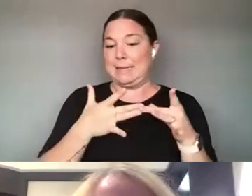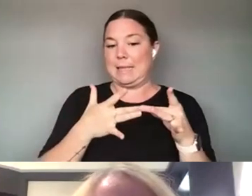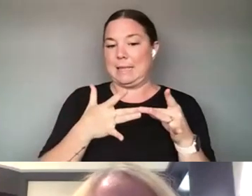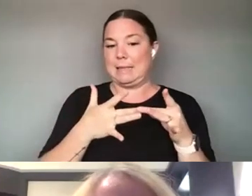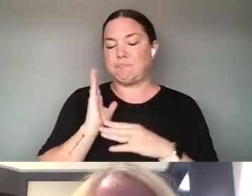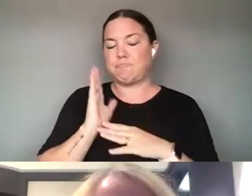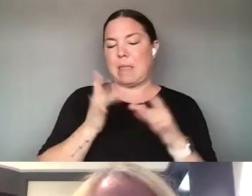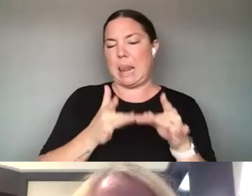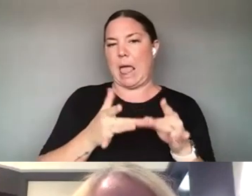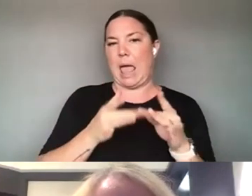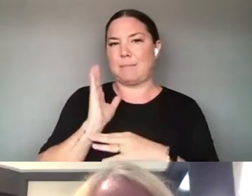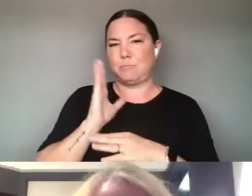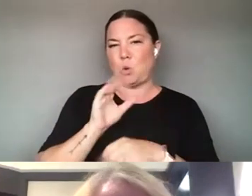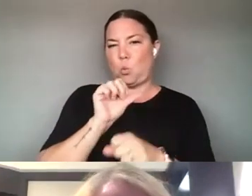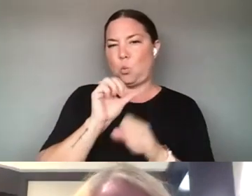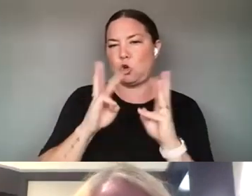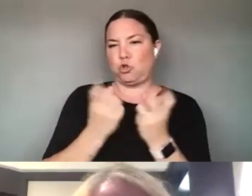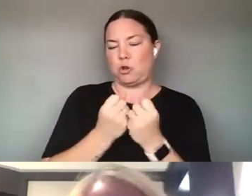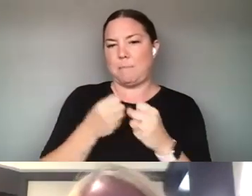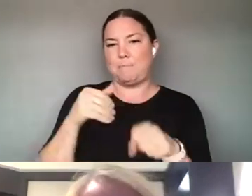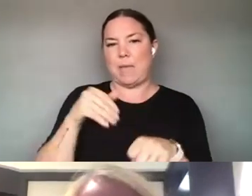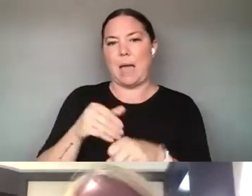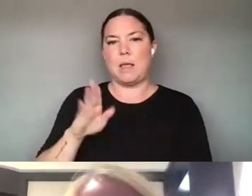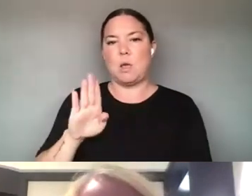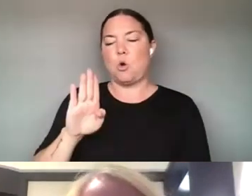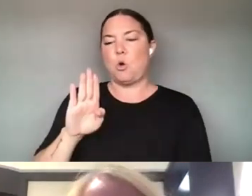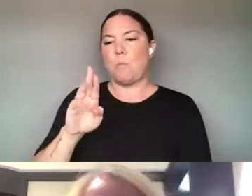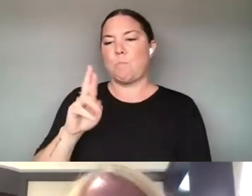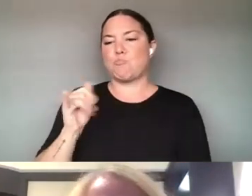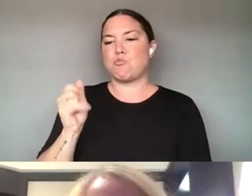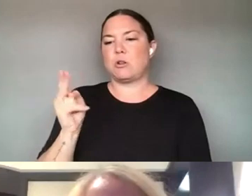AND ONE OF THE TOPICS THAT CAME UP THAT I GUESS WAS A LITTLE UNEXPECTED TO ME AND I